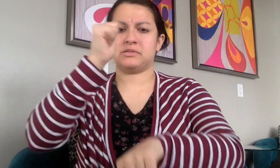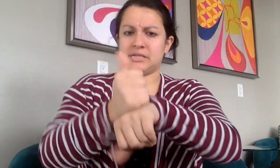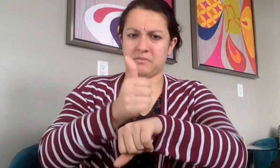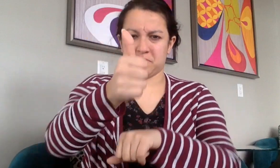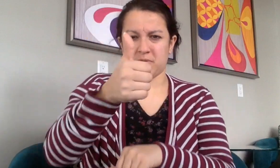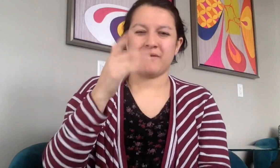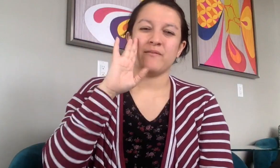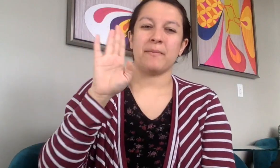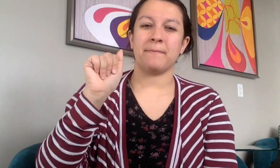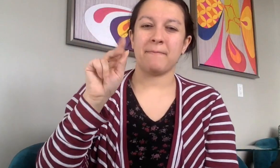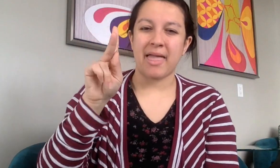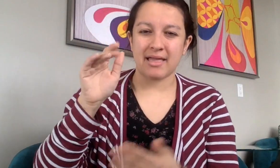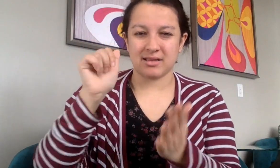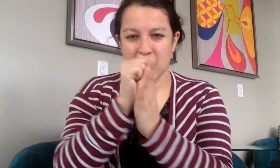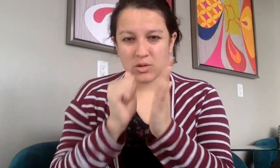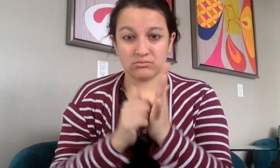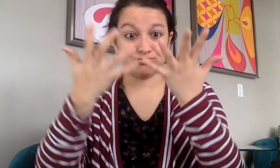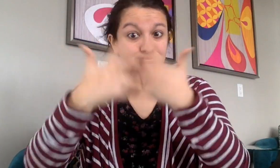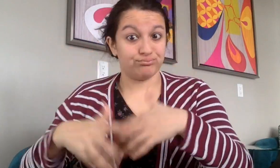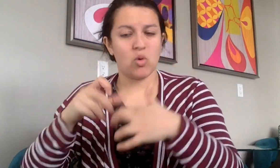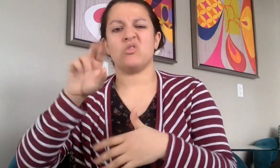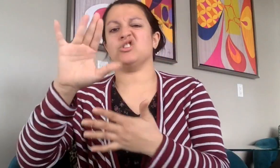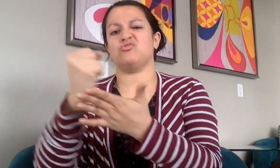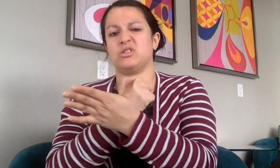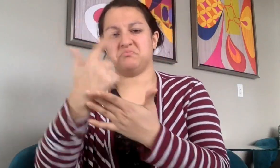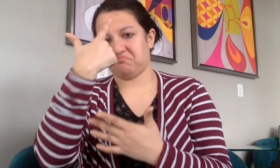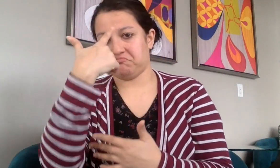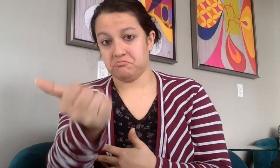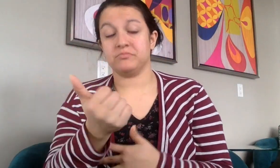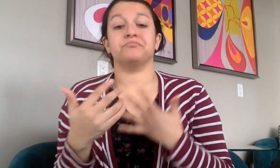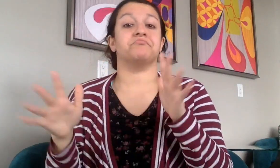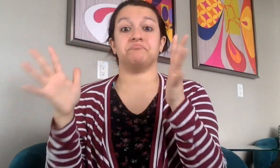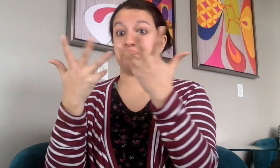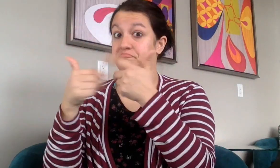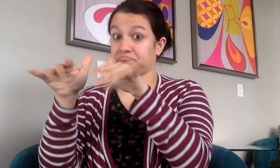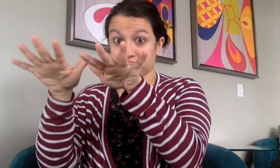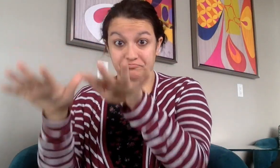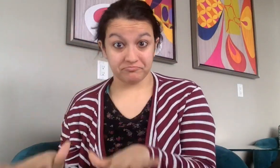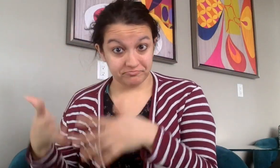You set up bank account or credit/debit cards